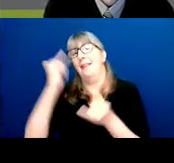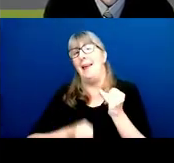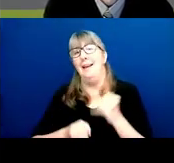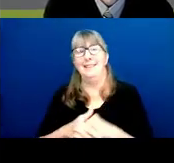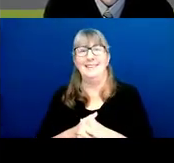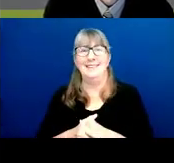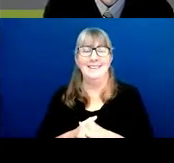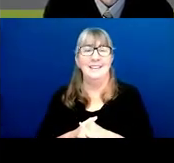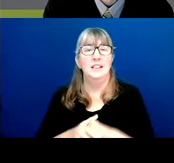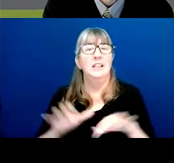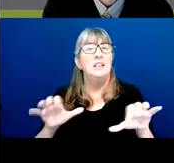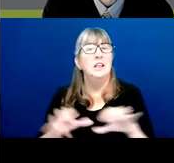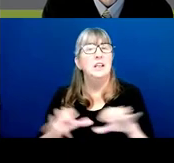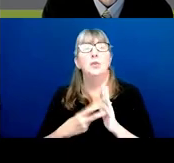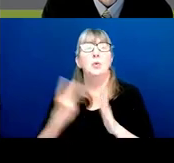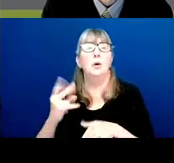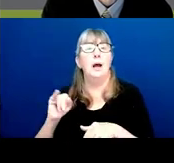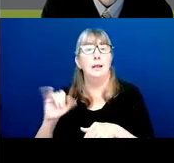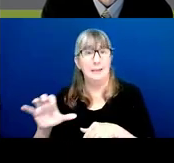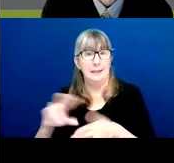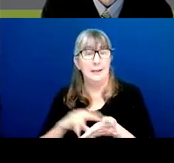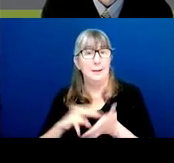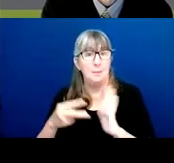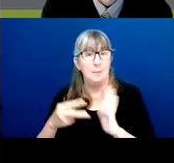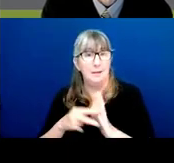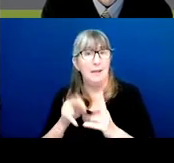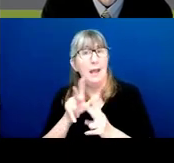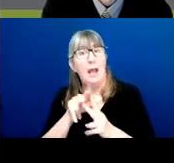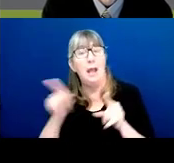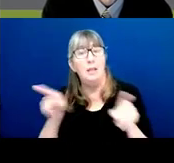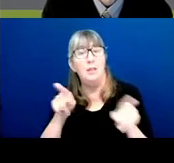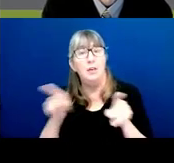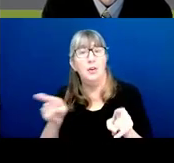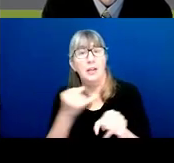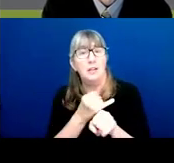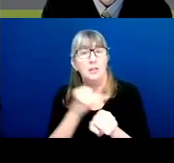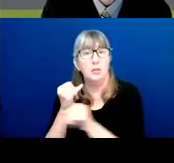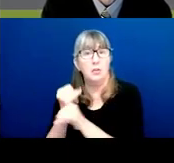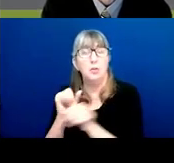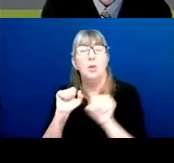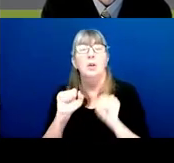Does a dual IC mean that either institute could fund the application?